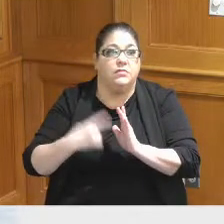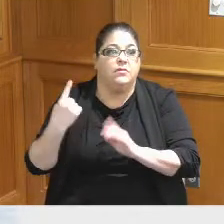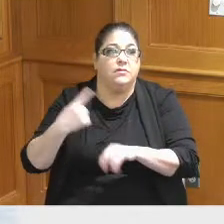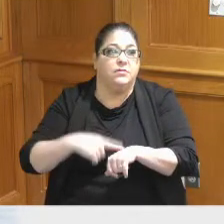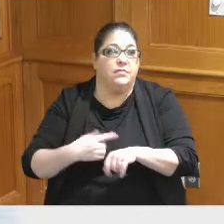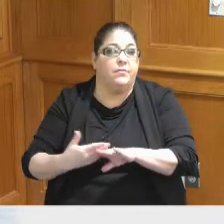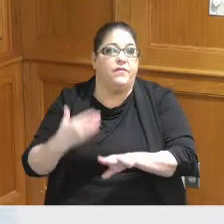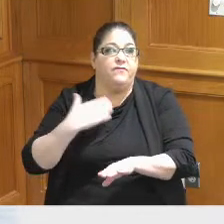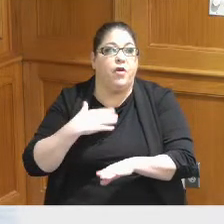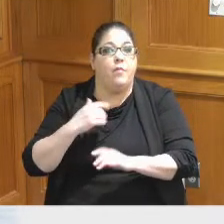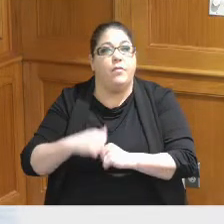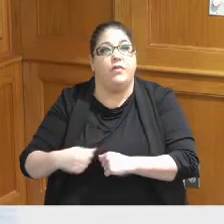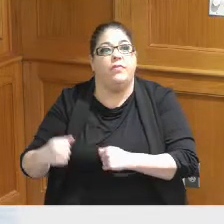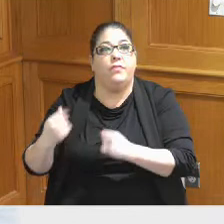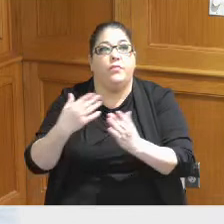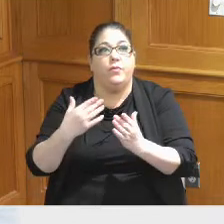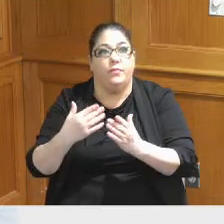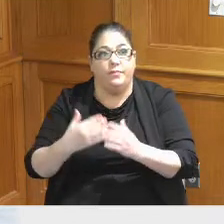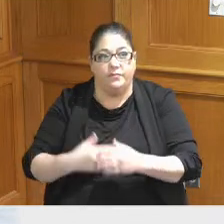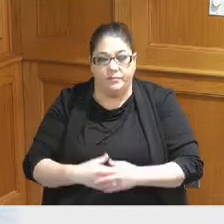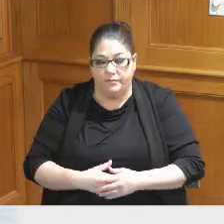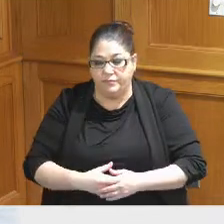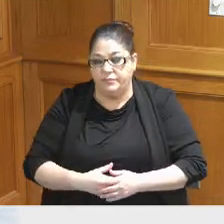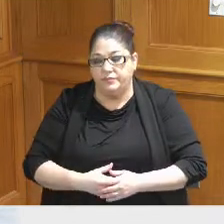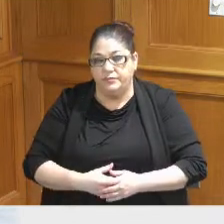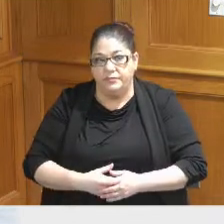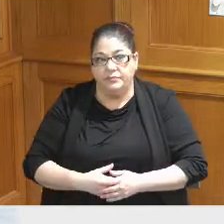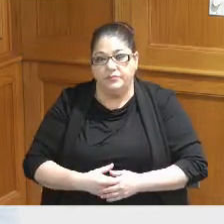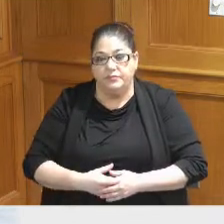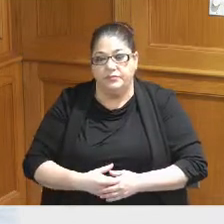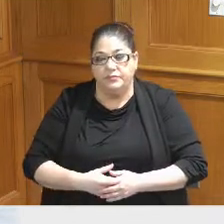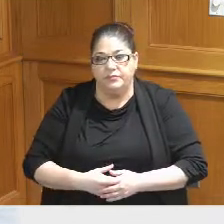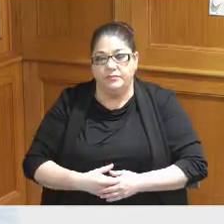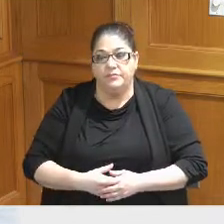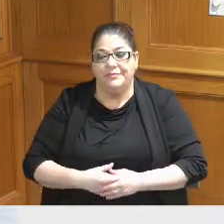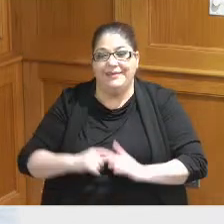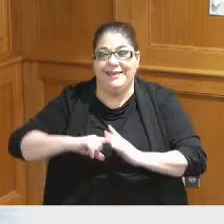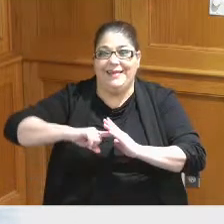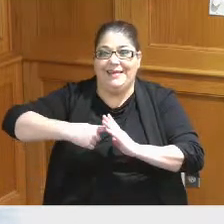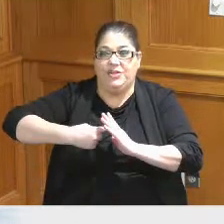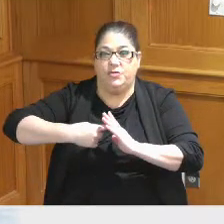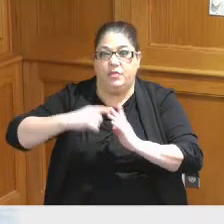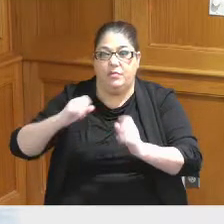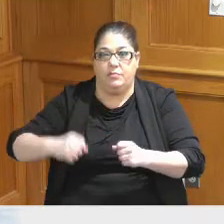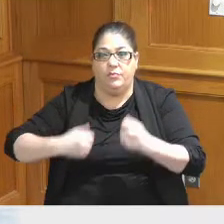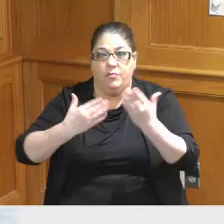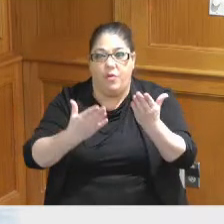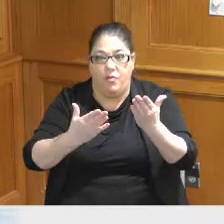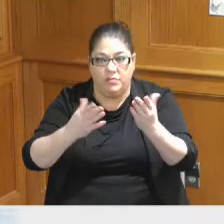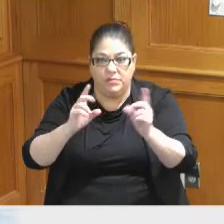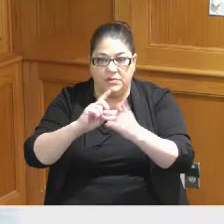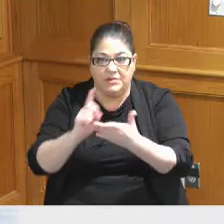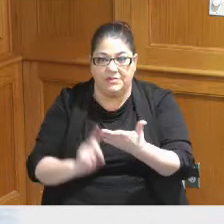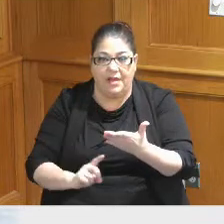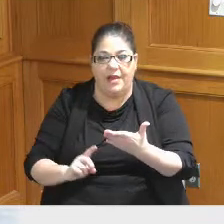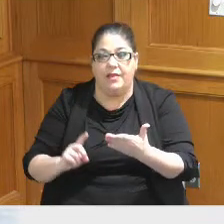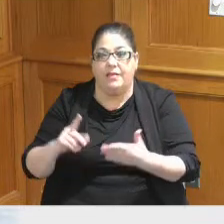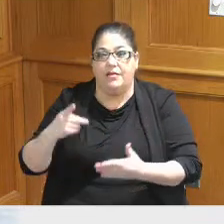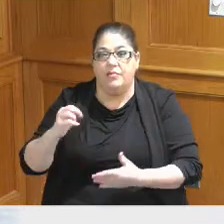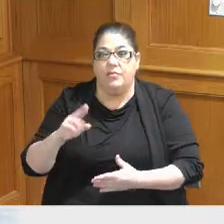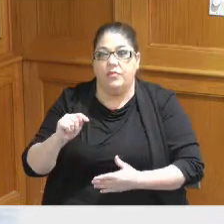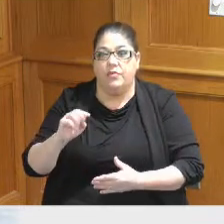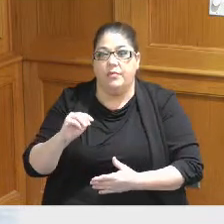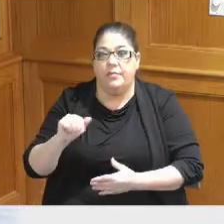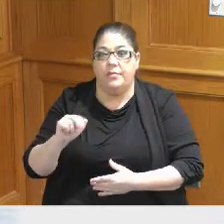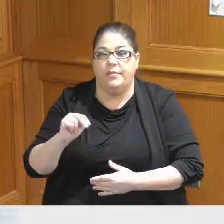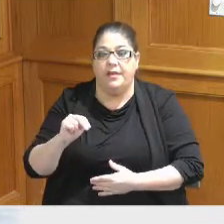this slide back up this is the initial proposed design that Portman had proposed and again just